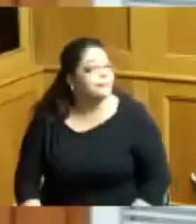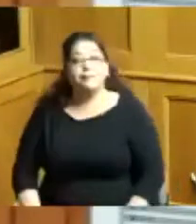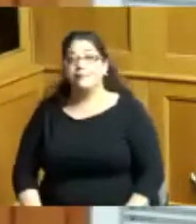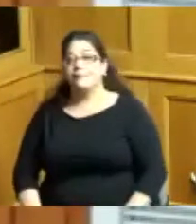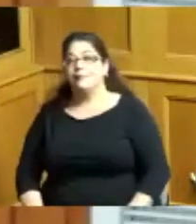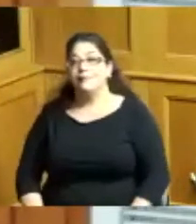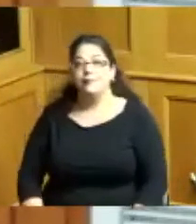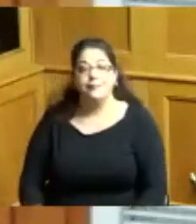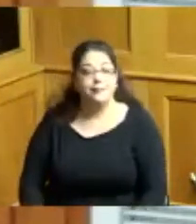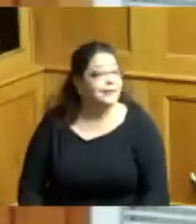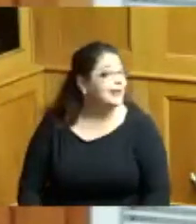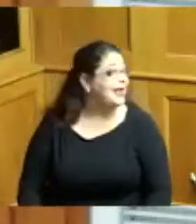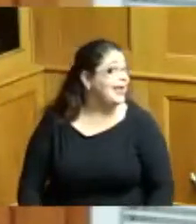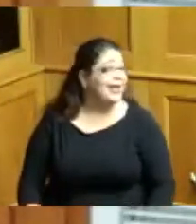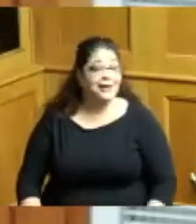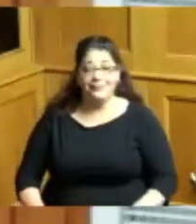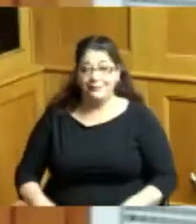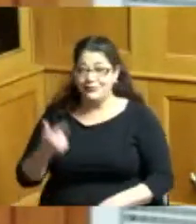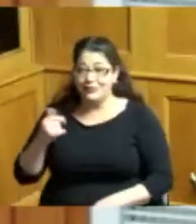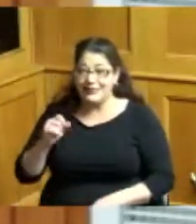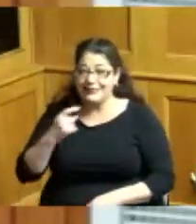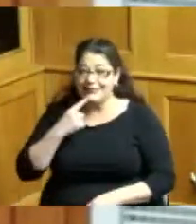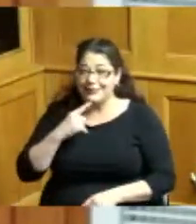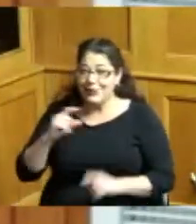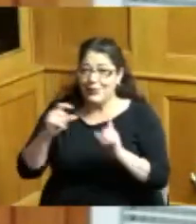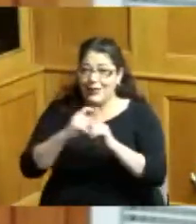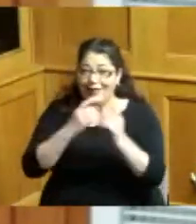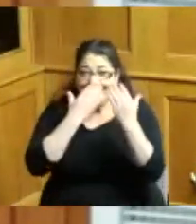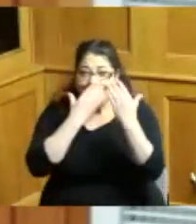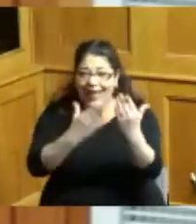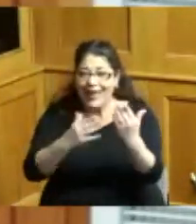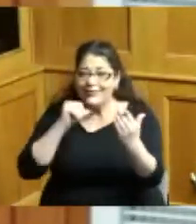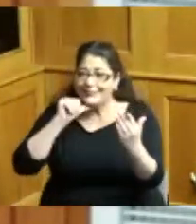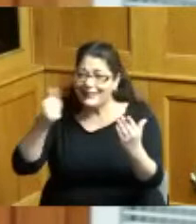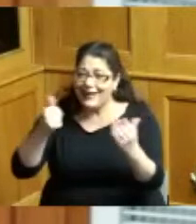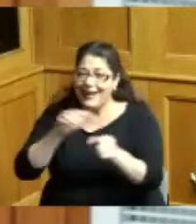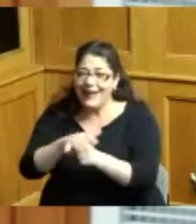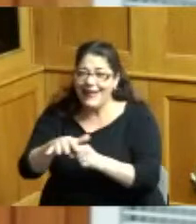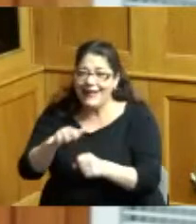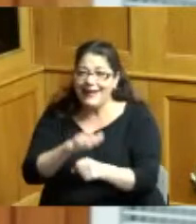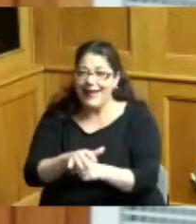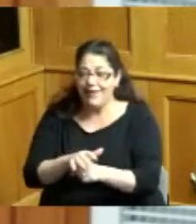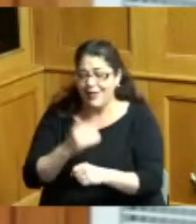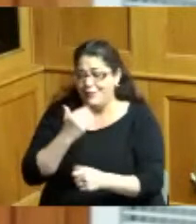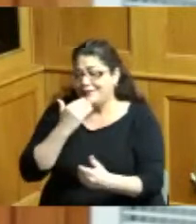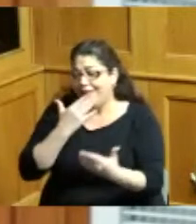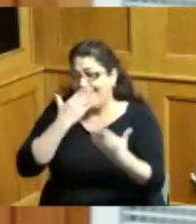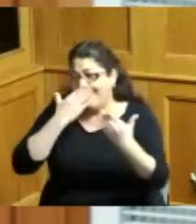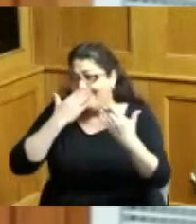the word thank you doesn't seem to be quite enough but that's the word I'm gonna choose and giving